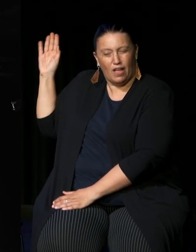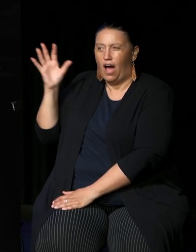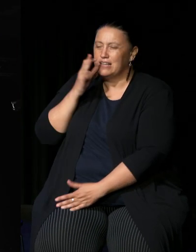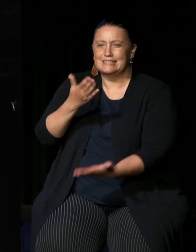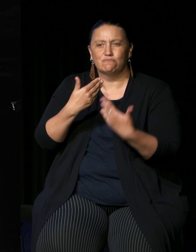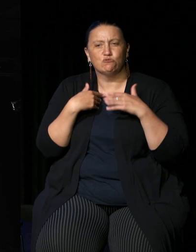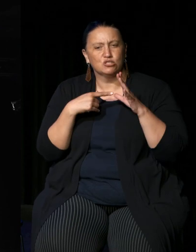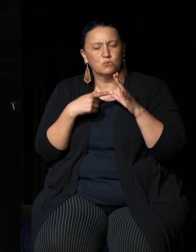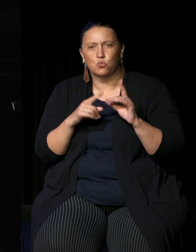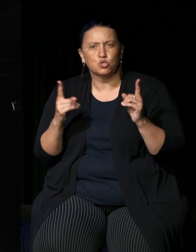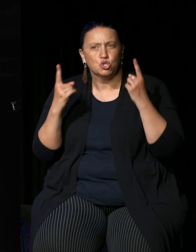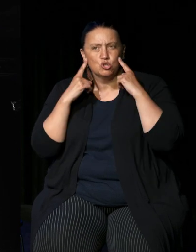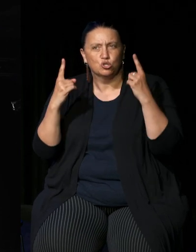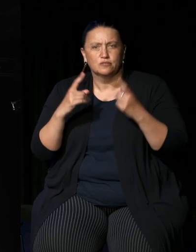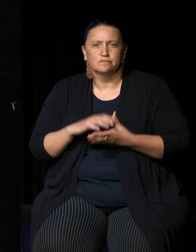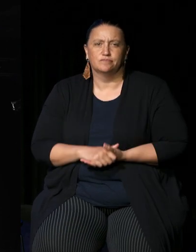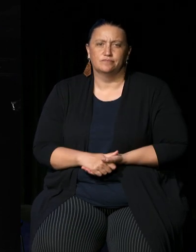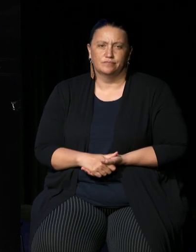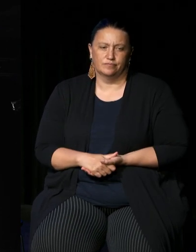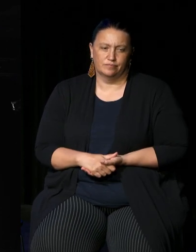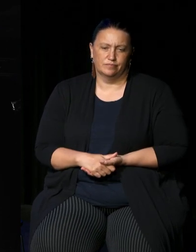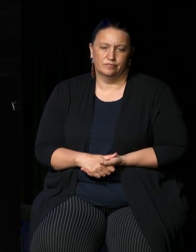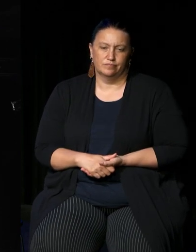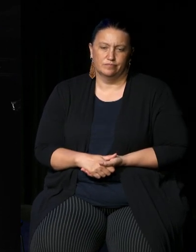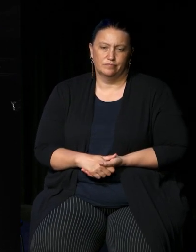a response to what you just heard from Rachel there and she can write any word you'd like